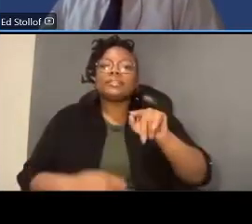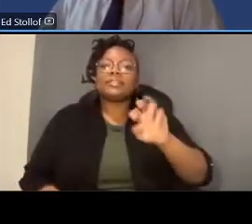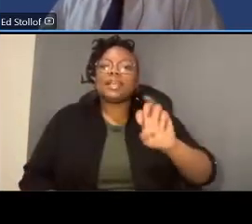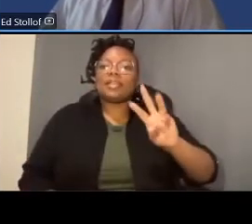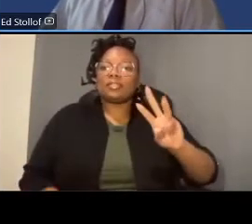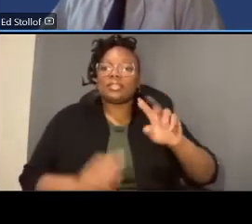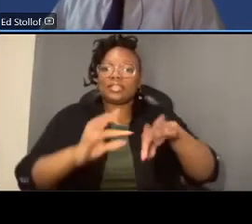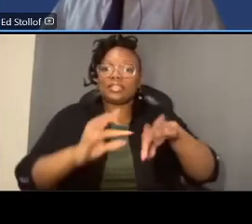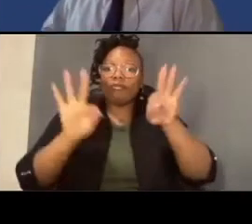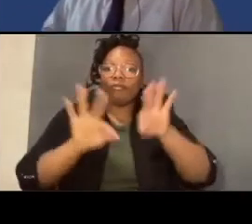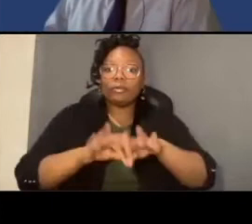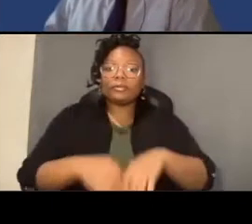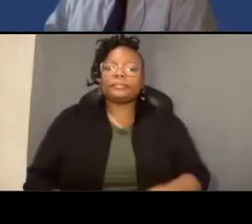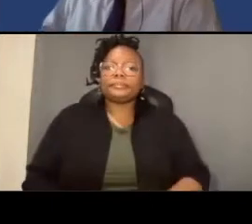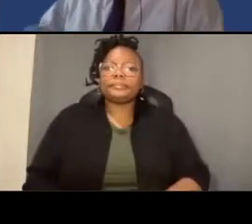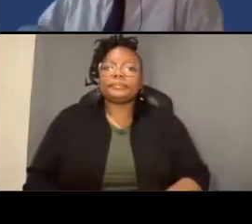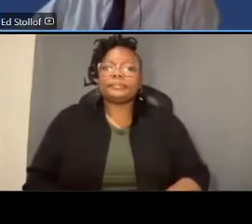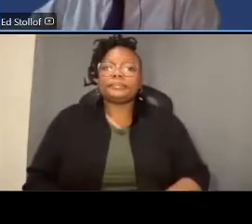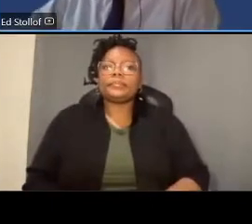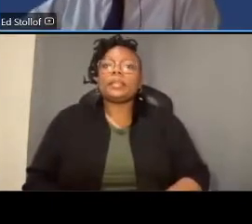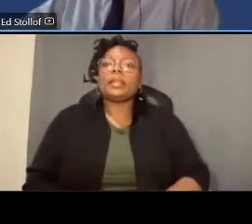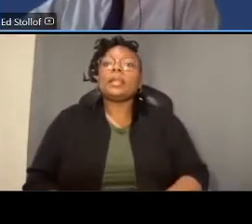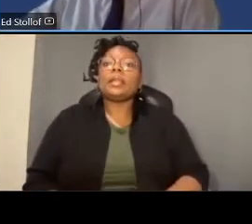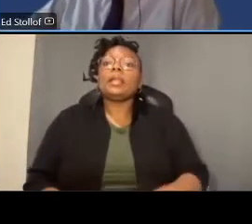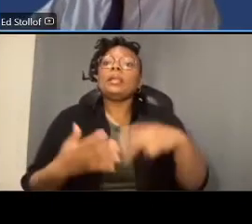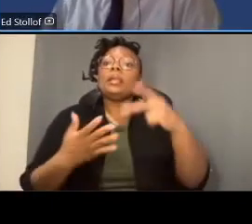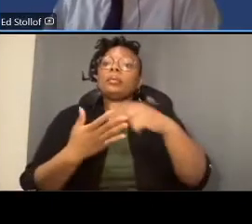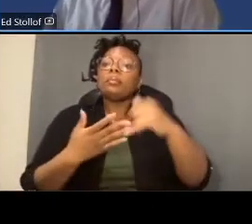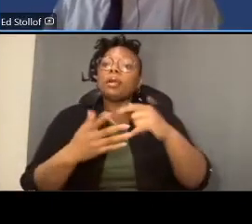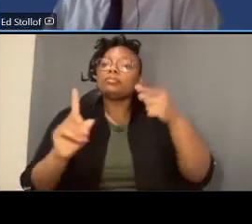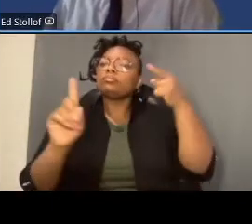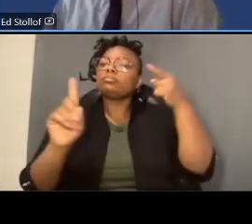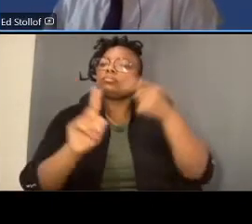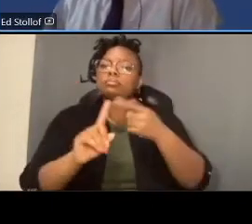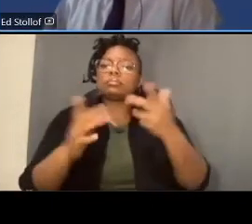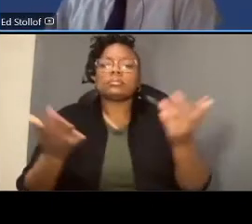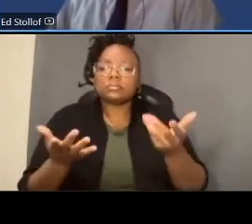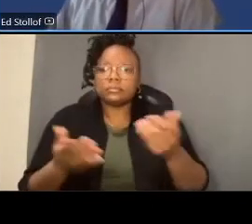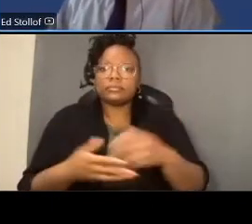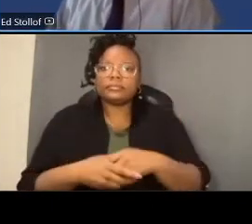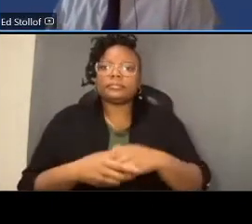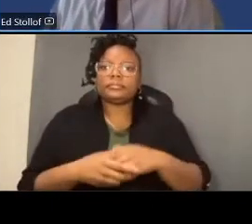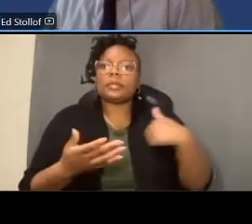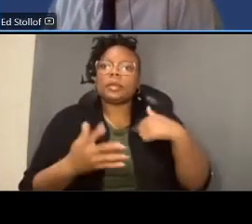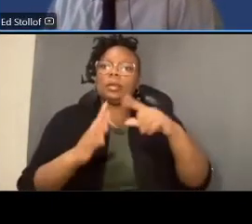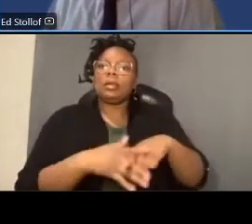as far as the project overview we started the project with three goals